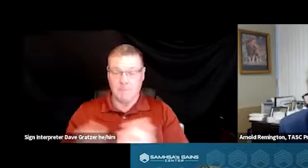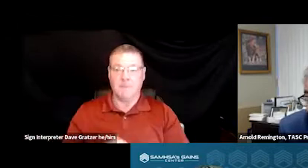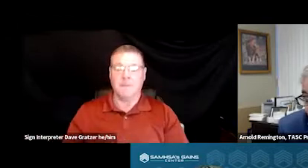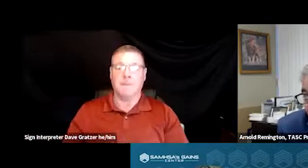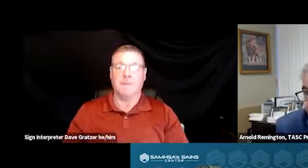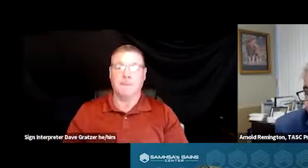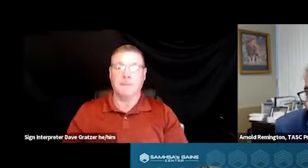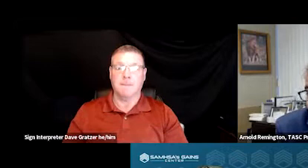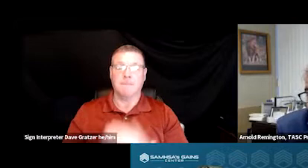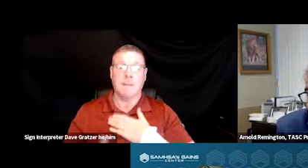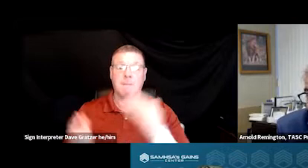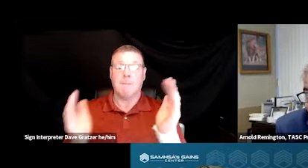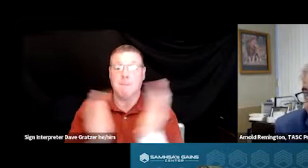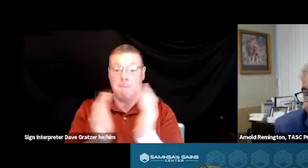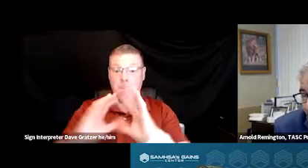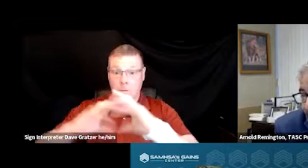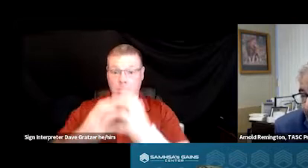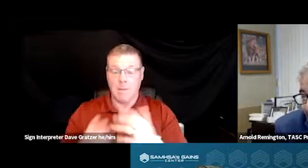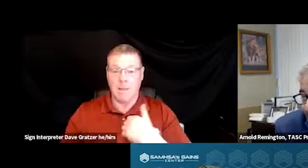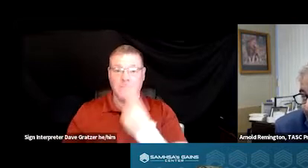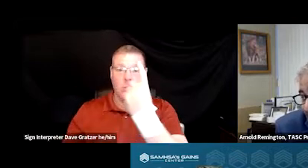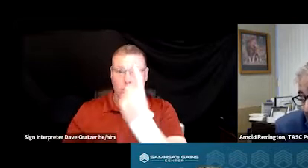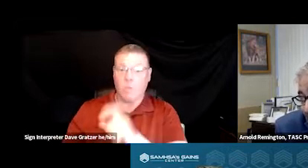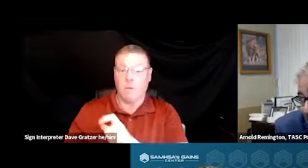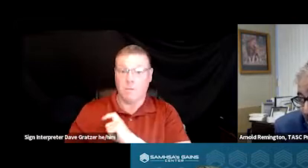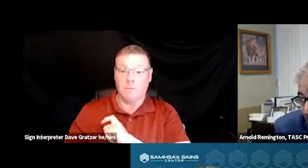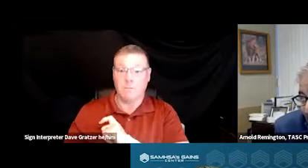my smallest department that we serve has one officer, that's the chief.